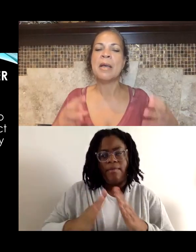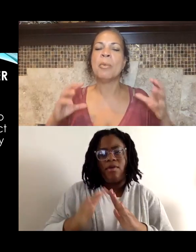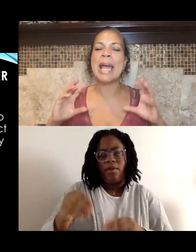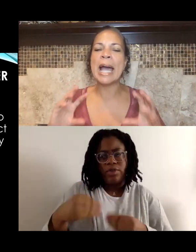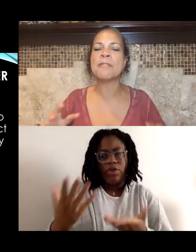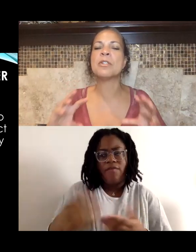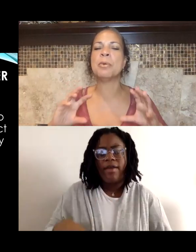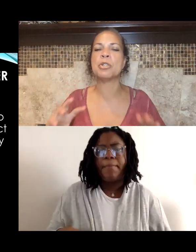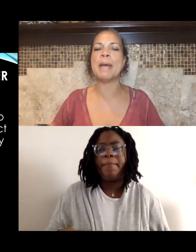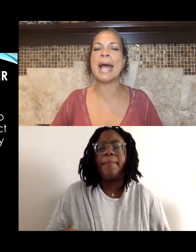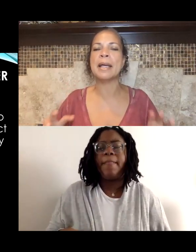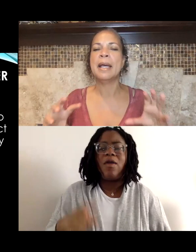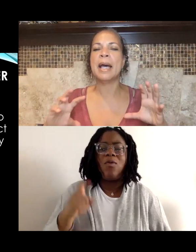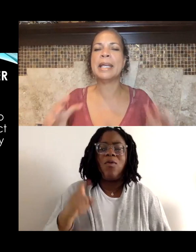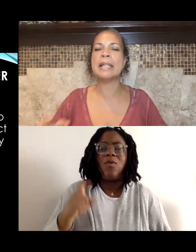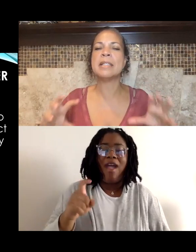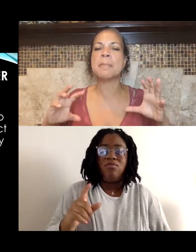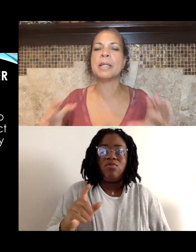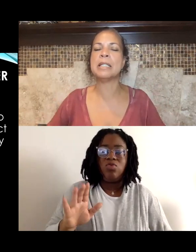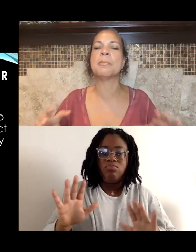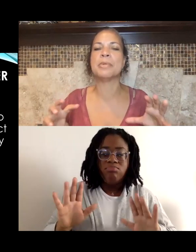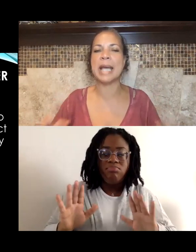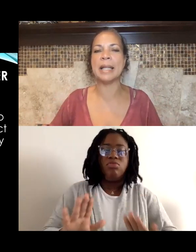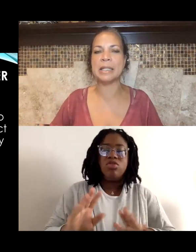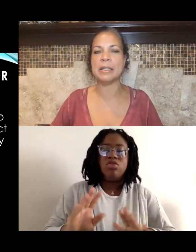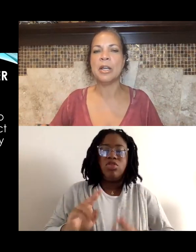"We have to push back, against police brutality.